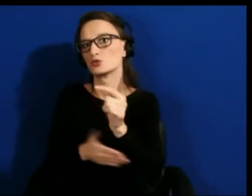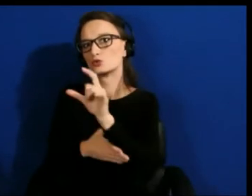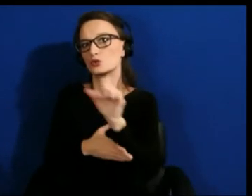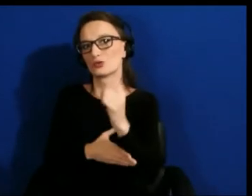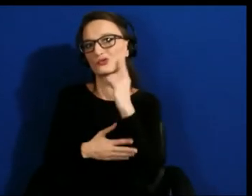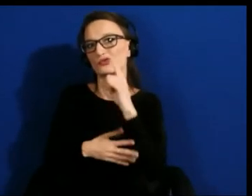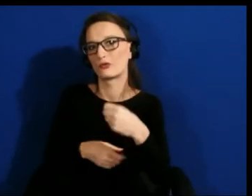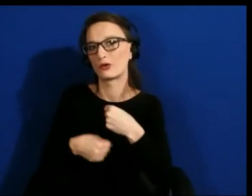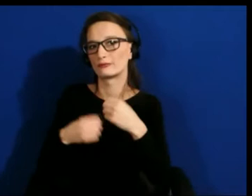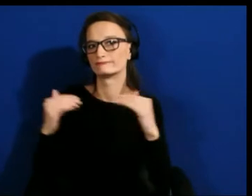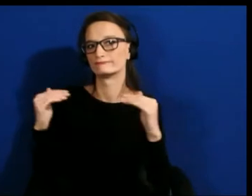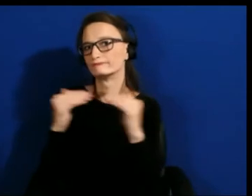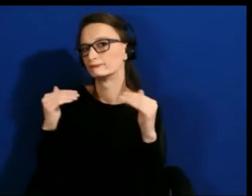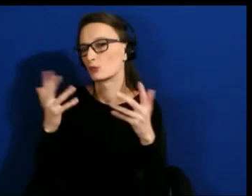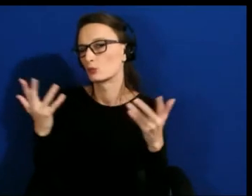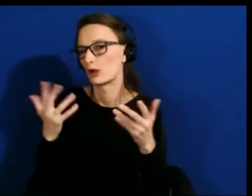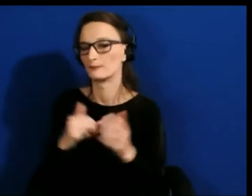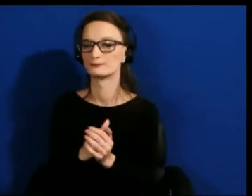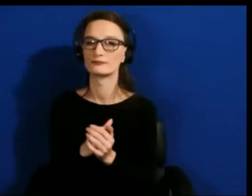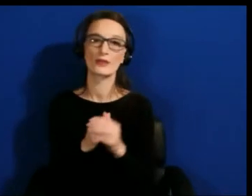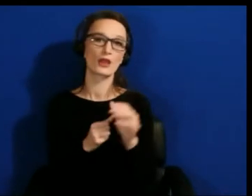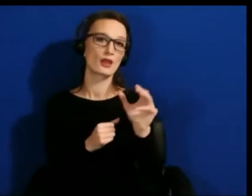Molly, can I ask you next, what tools are you using today?